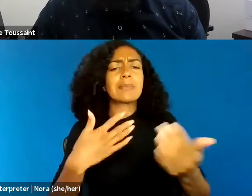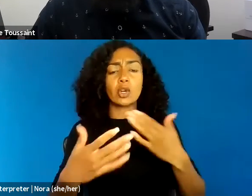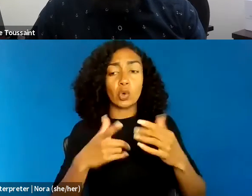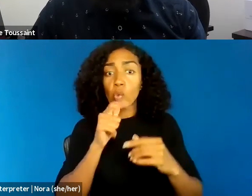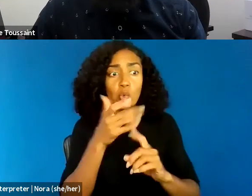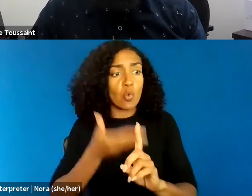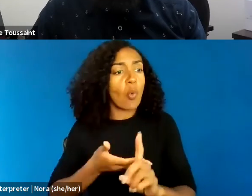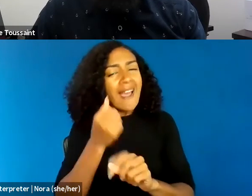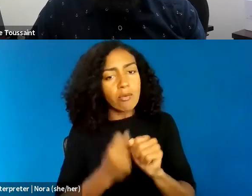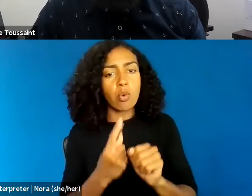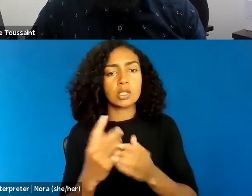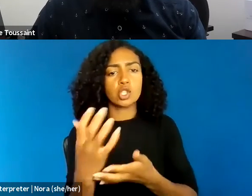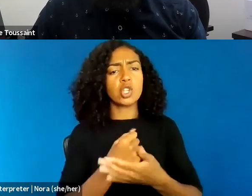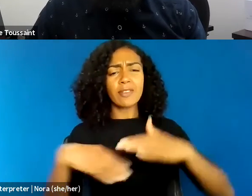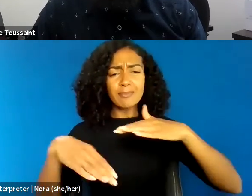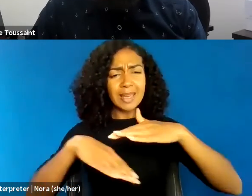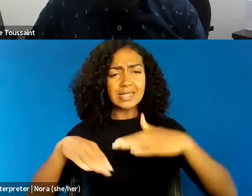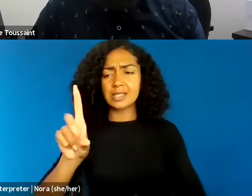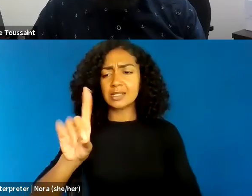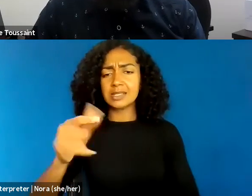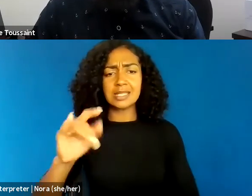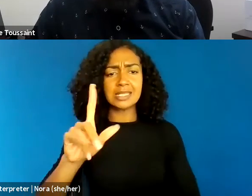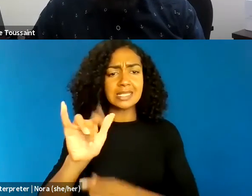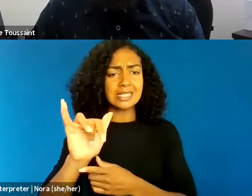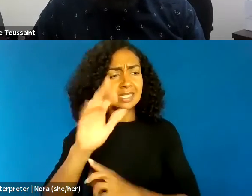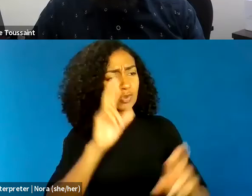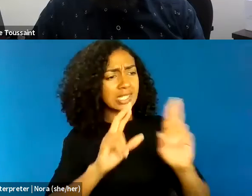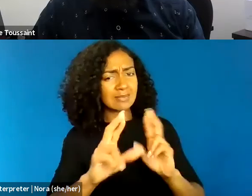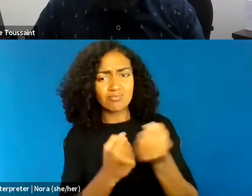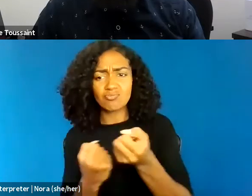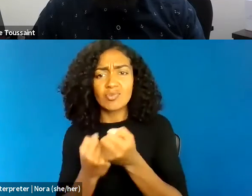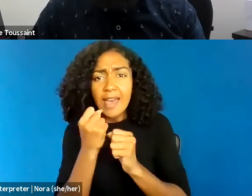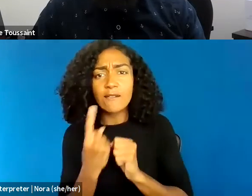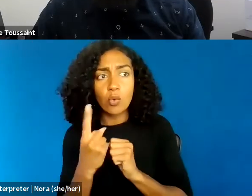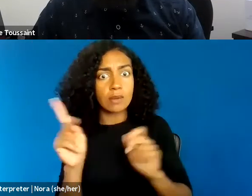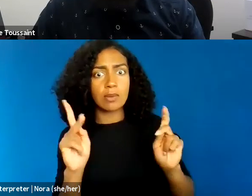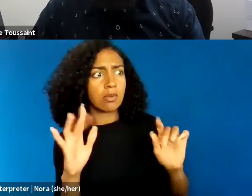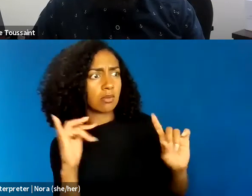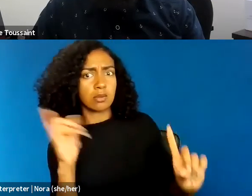I will also add, I think one thing that might be contributing to moving the needle on this